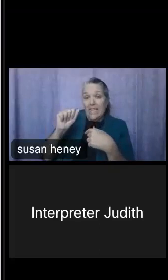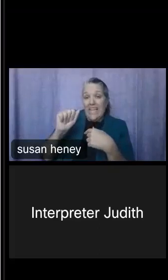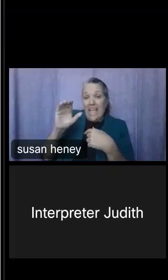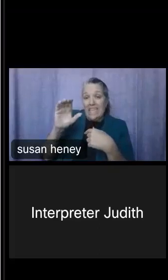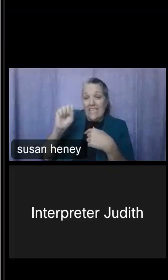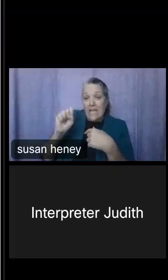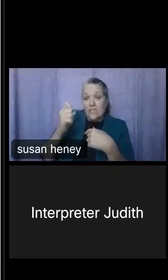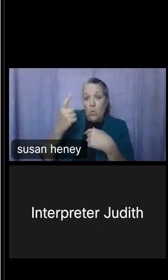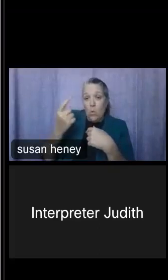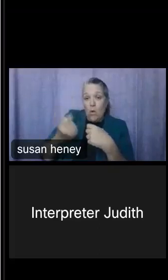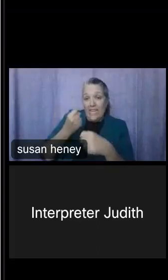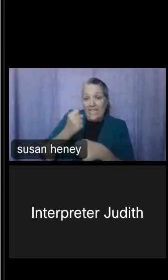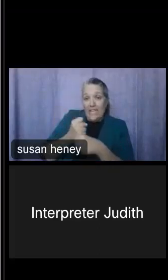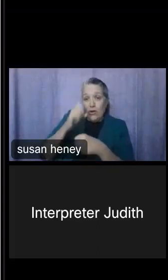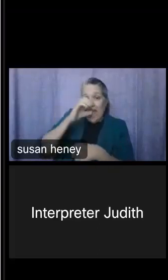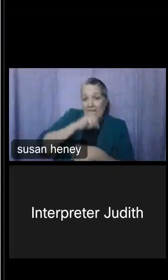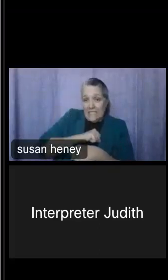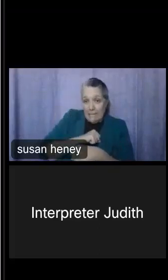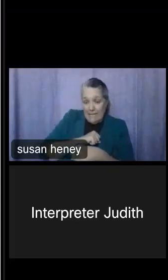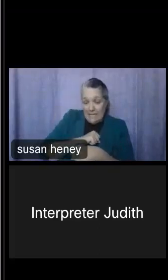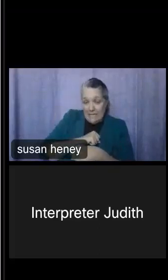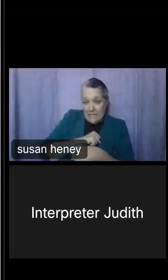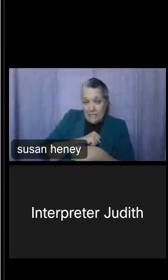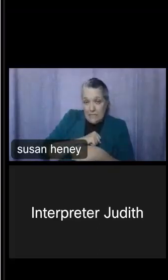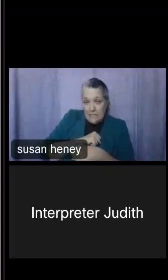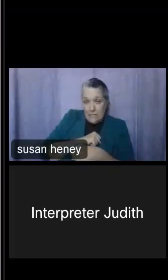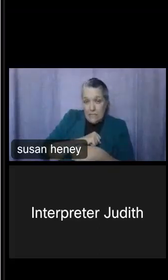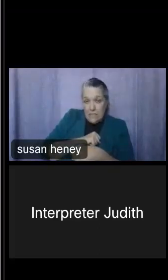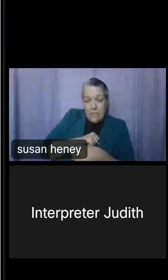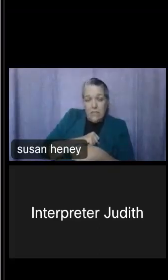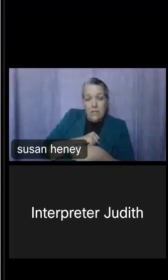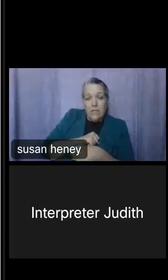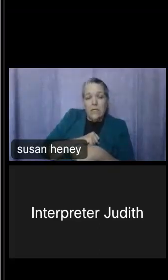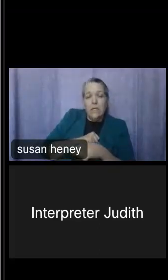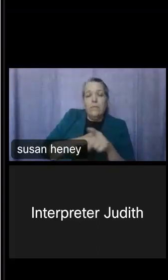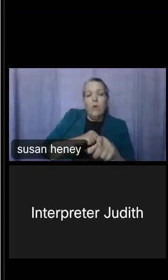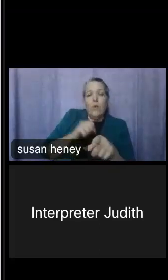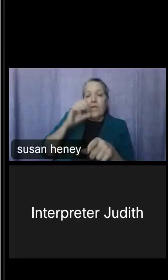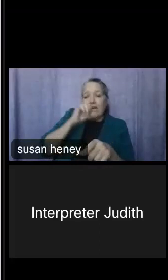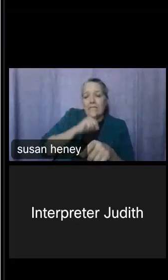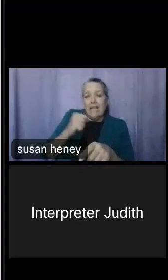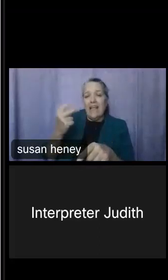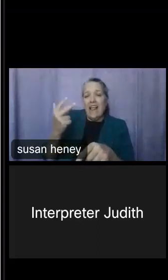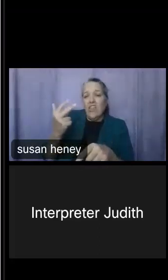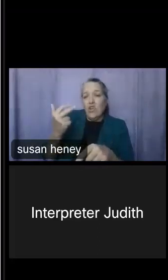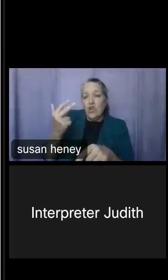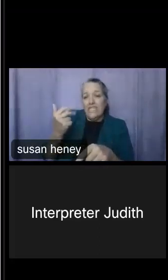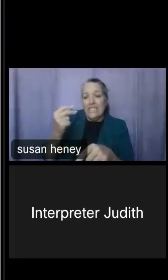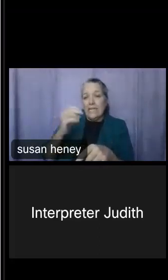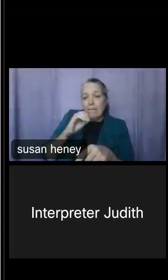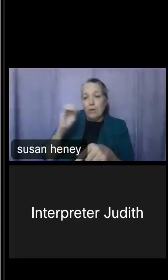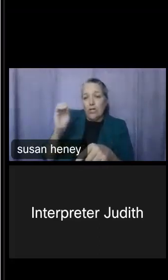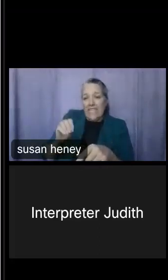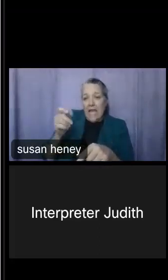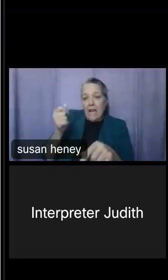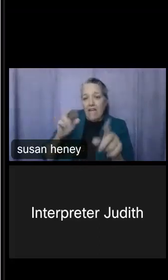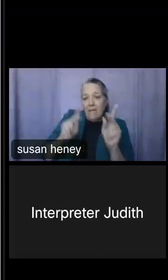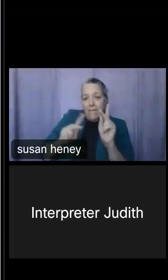we estimate that it's a 13%, so 13% of the US population has a disability. And we've